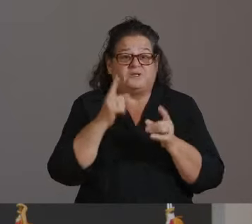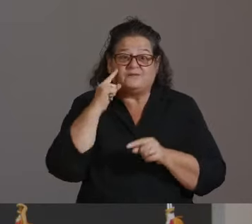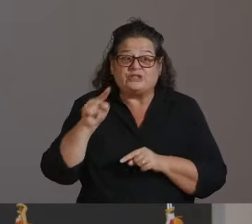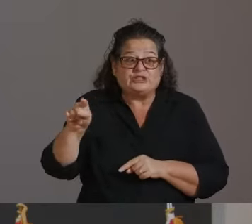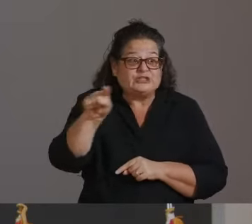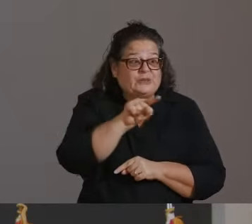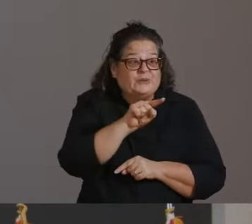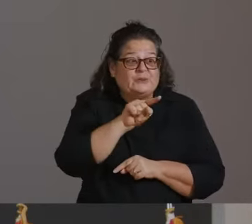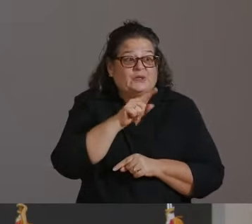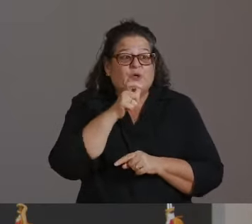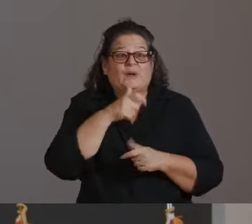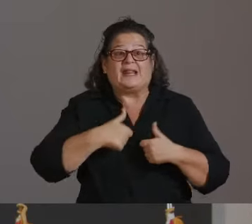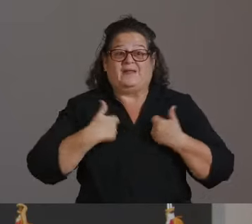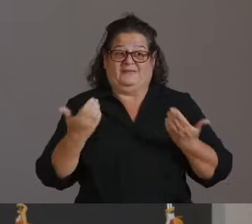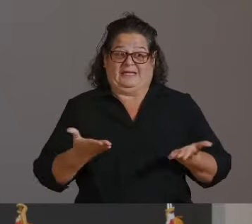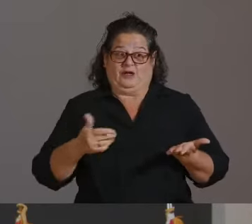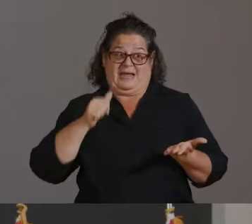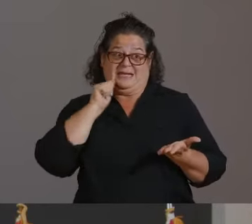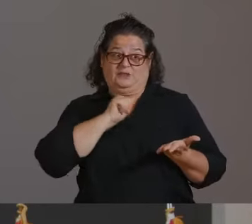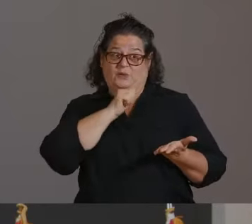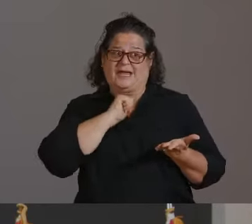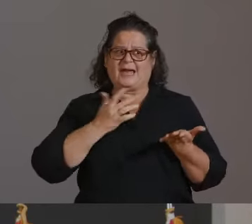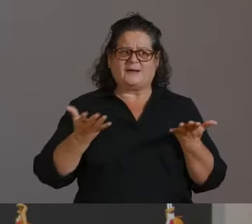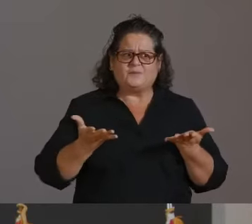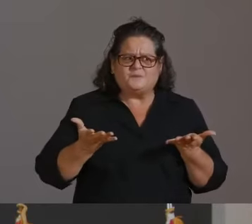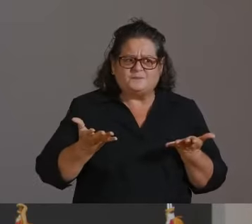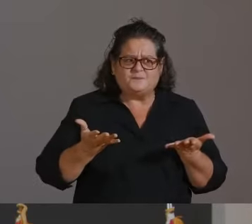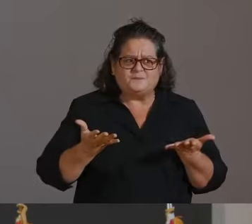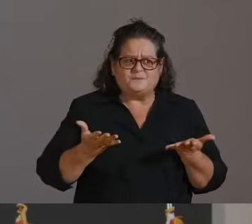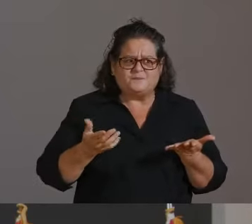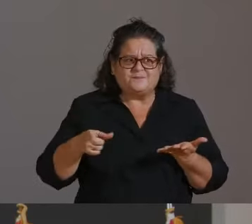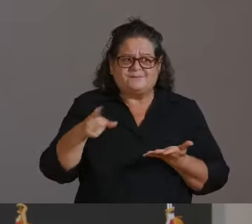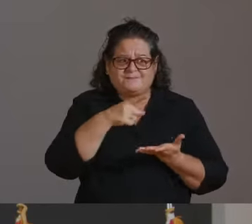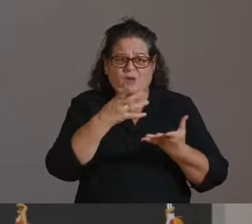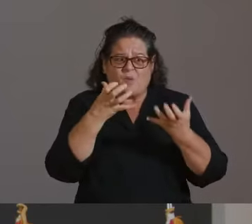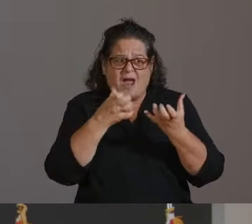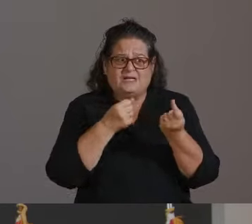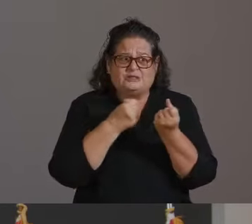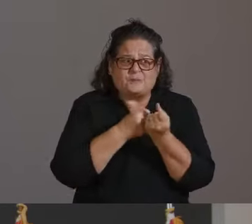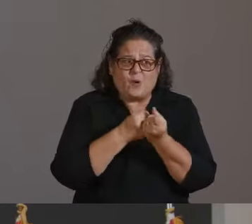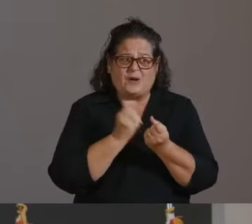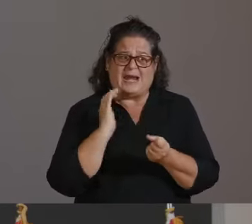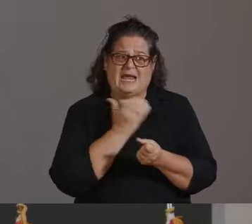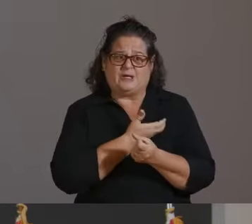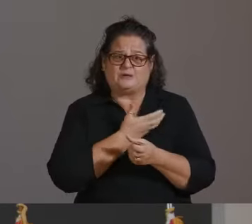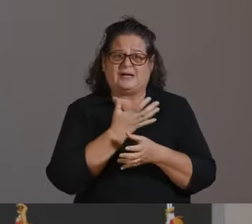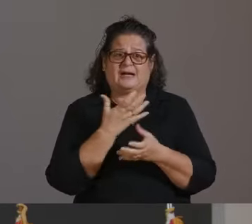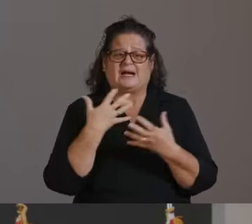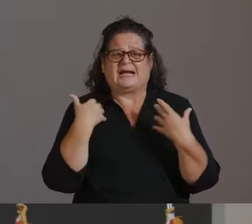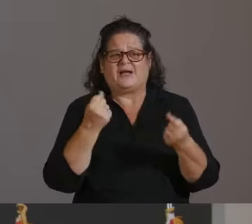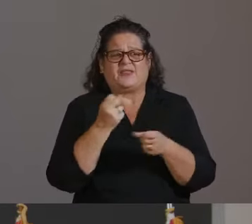SUPPORT OUR INCREDIBLE HEALTHCARE WORKFORCE AT VALLEYWISE HEALTH AND AT ALL HOSPITALS